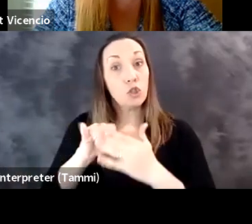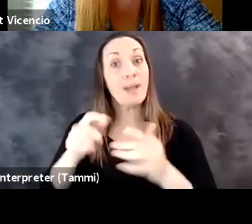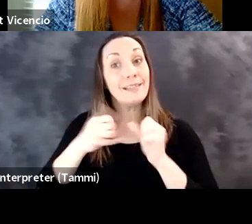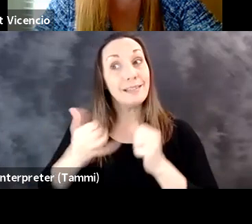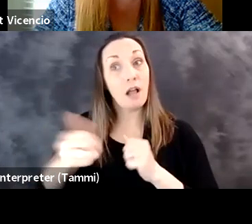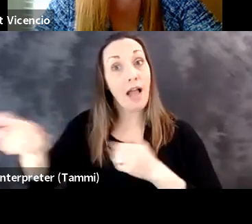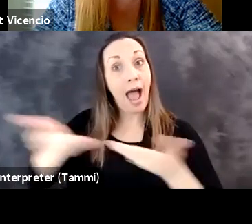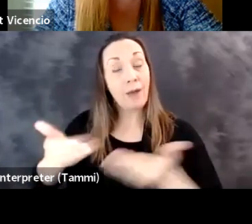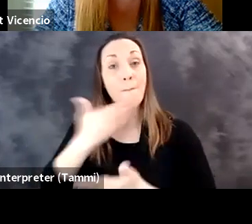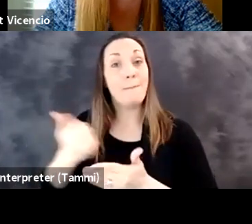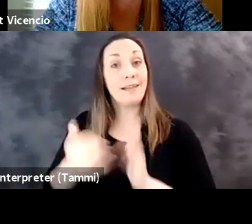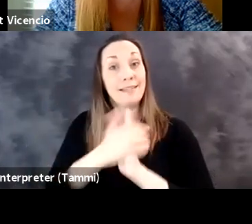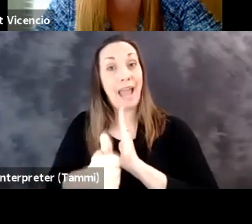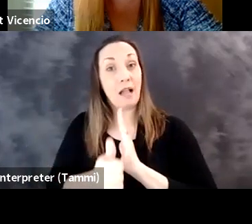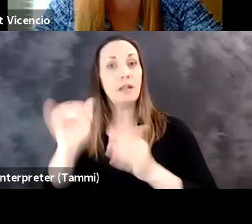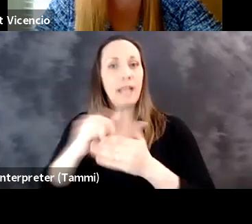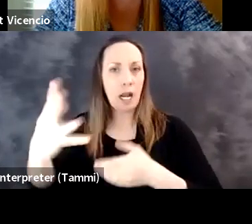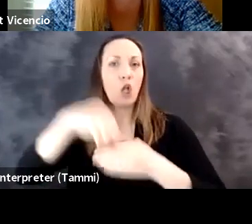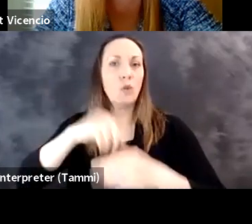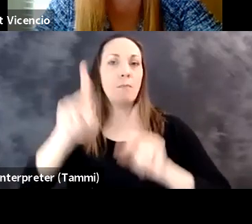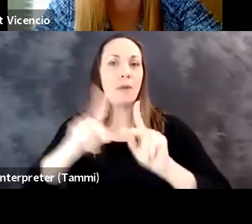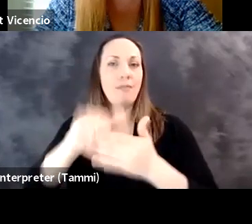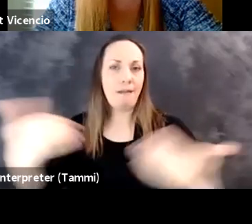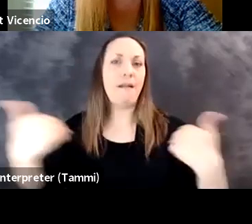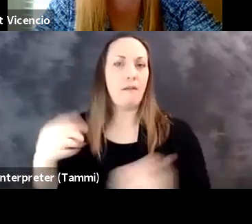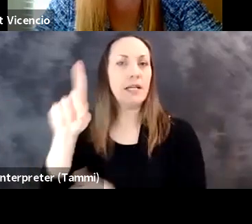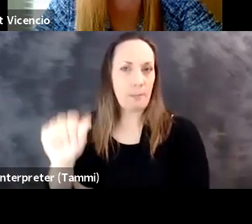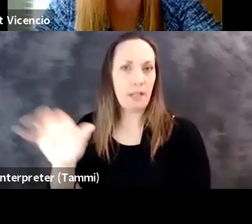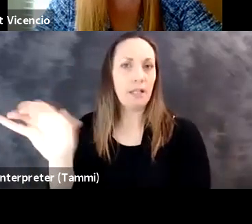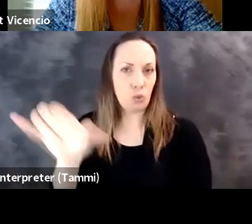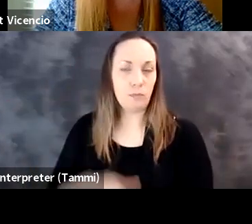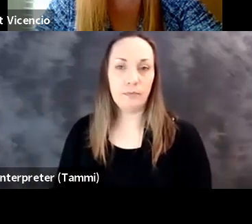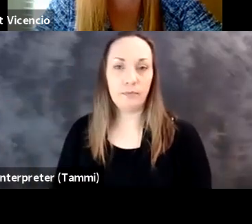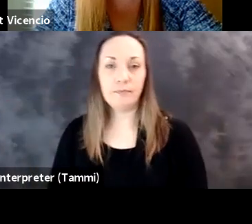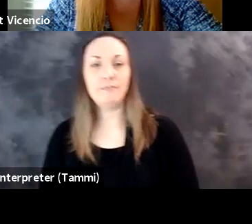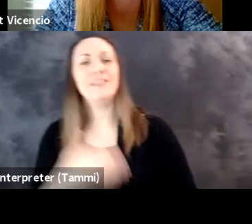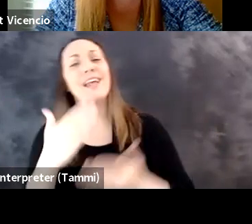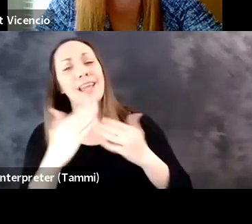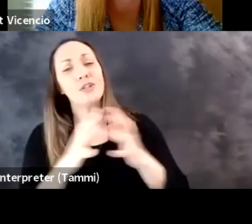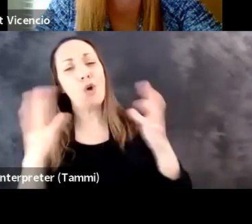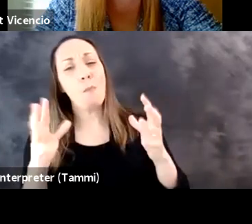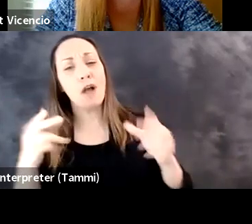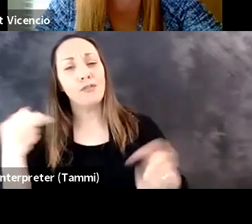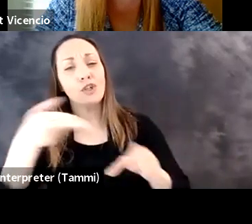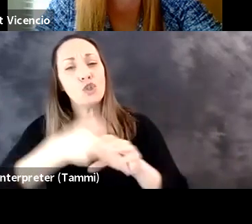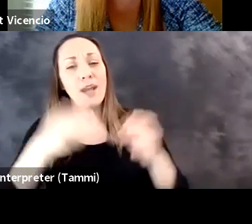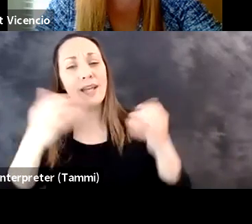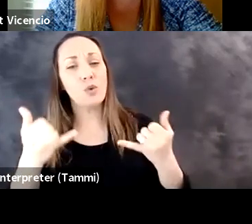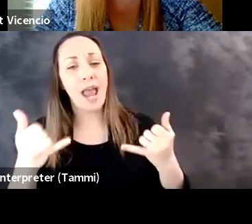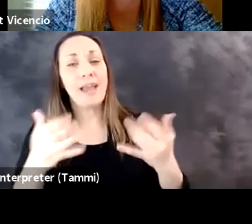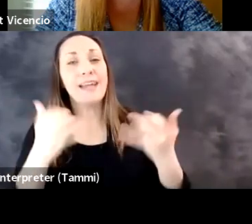I really think that if we do this we will continue to hire and retain the best talent and that includes people with disabilities. Maria Town: Thanks so much,